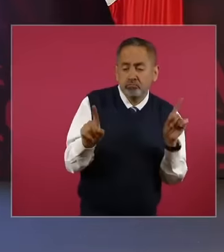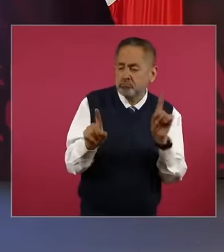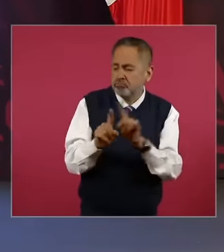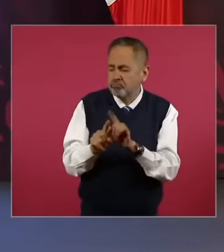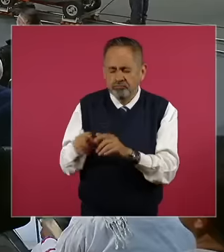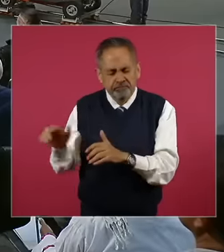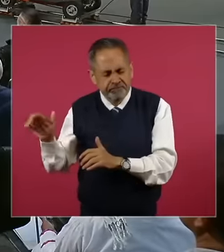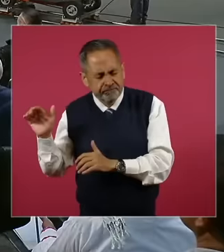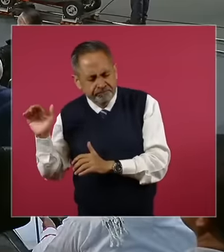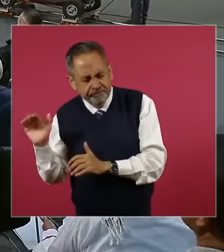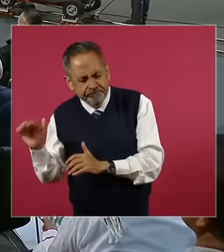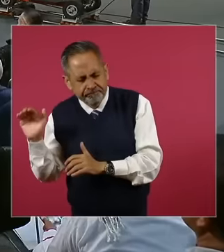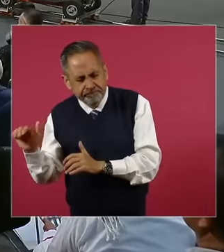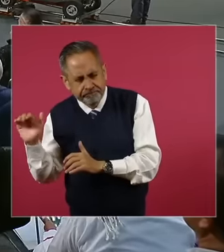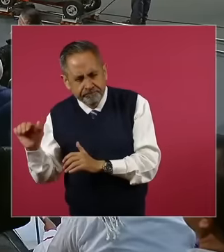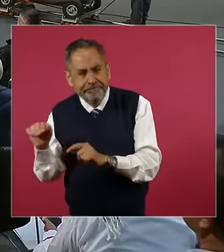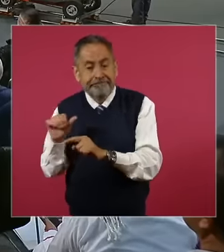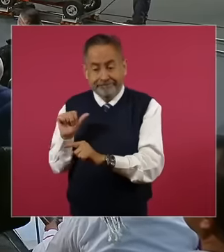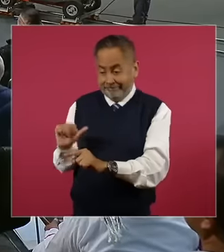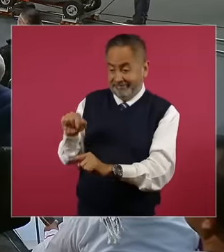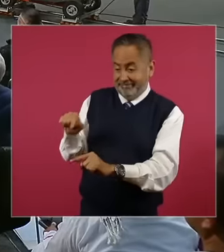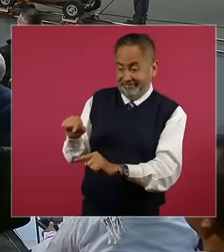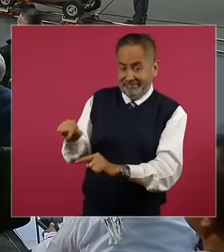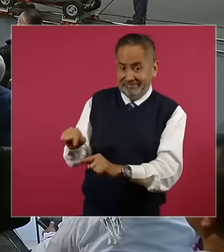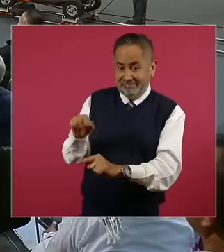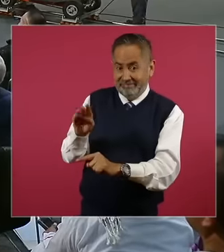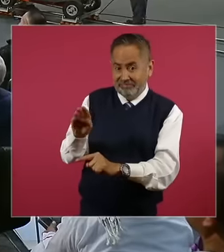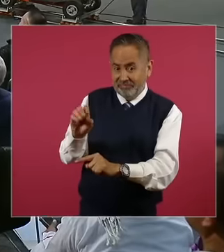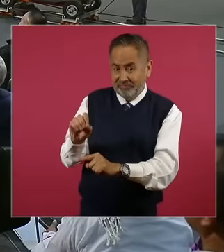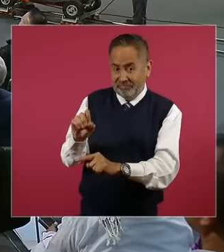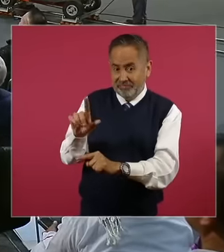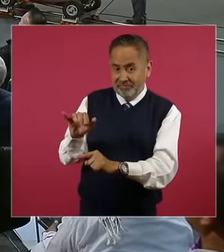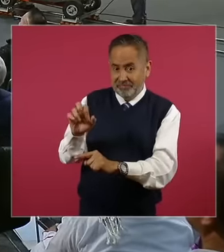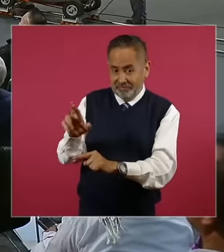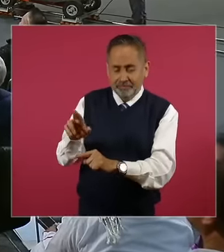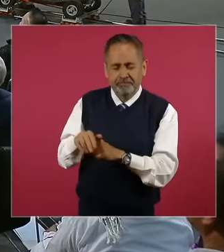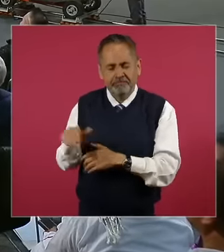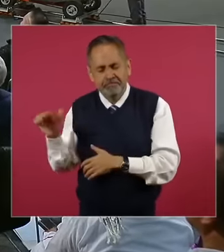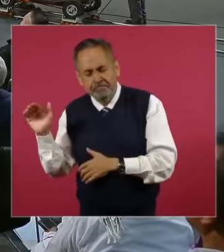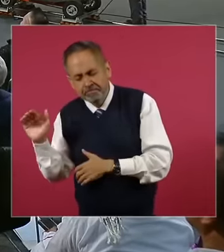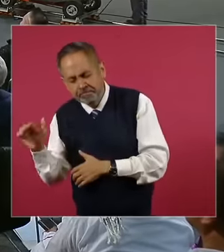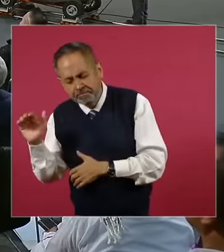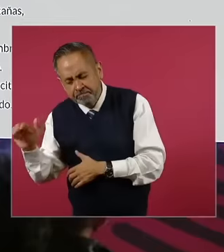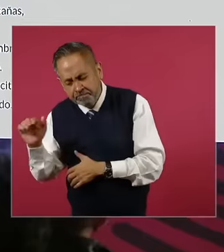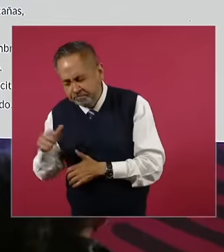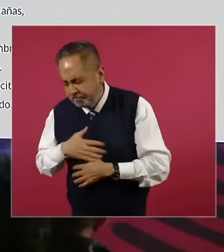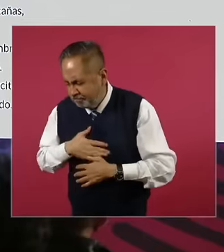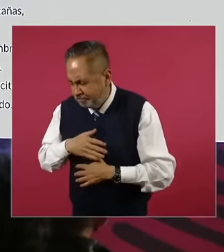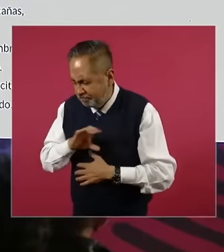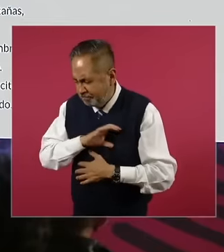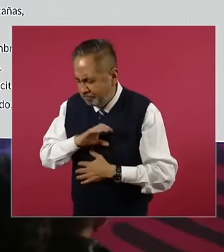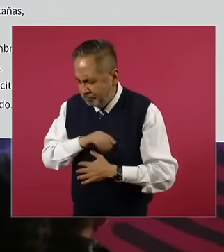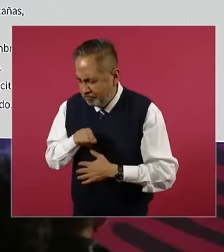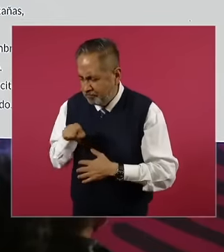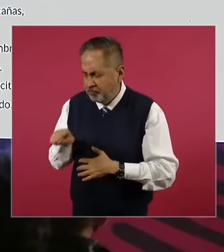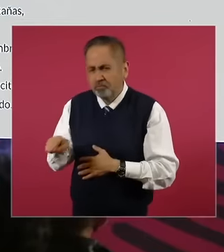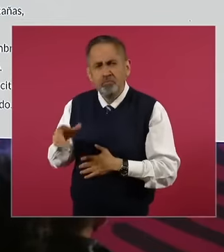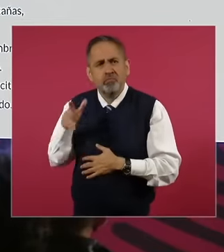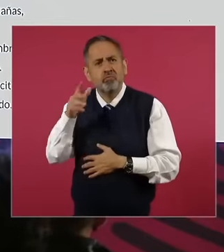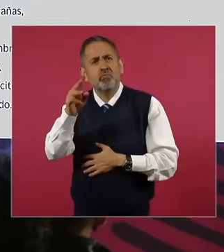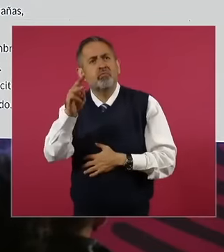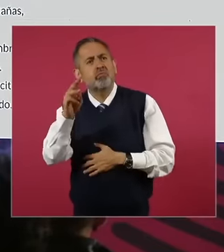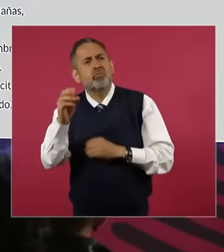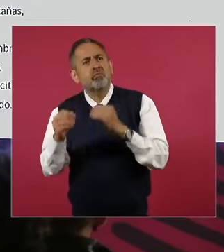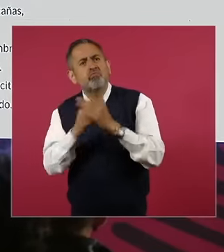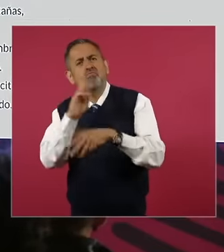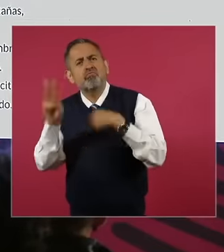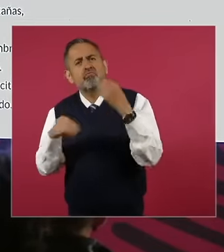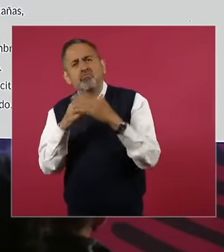very courteous words, the Hero of the New World barely answered because he was